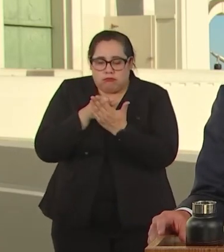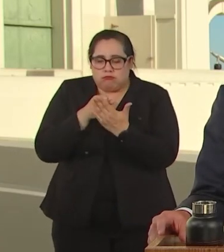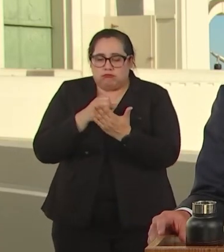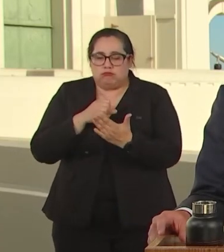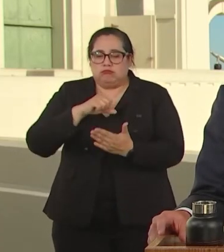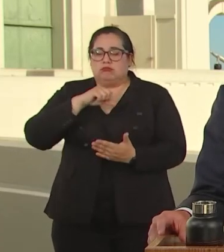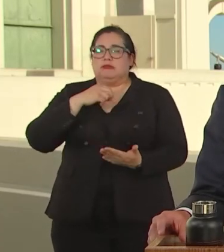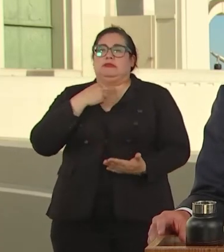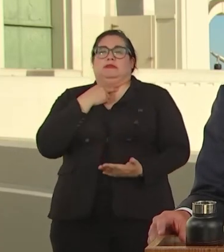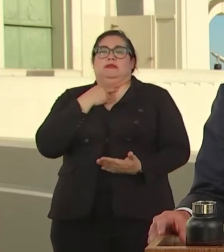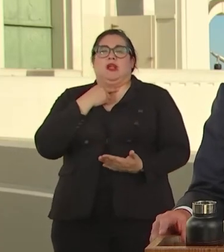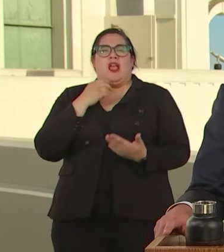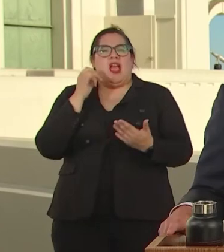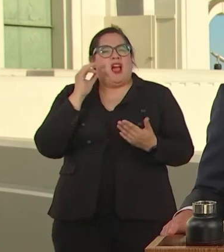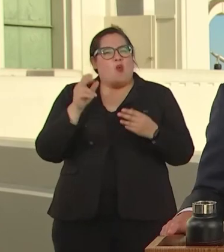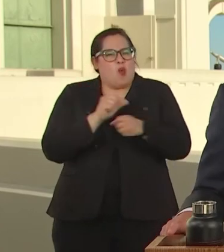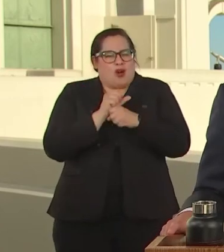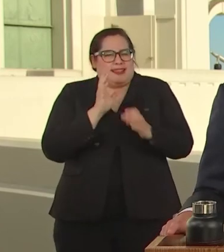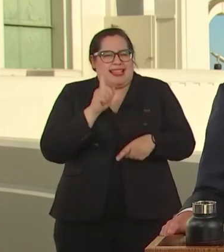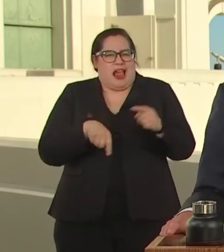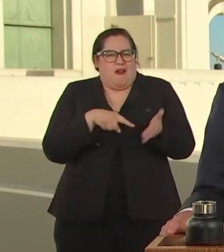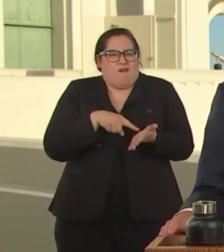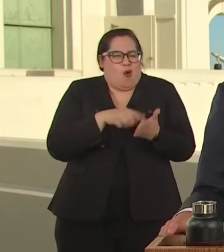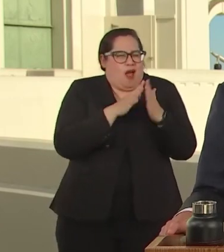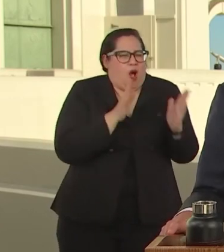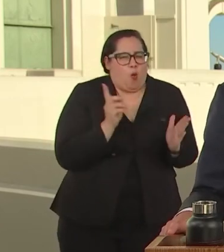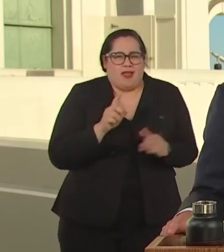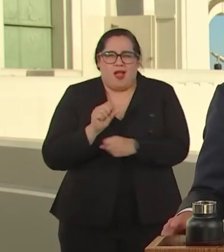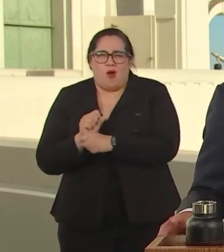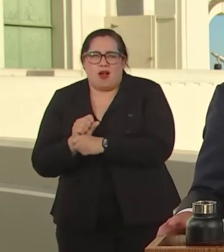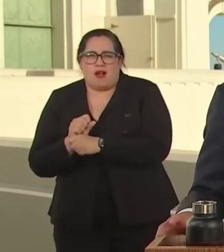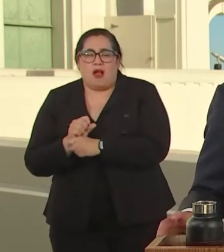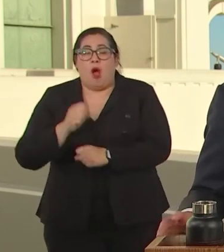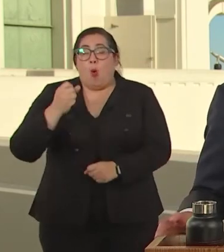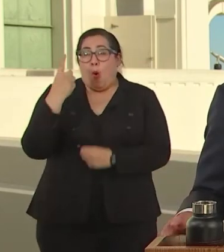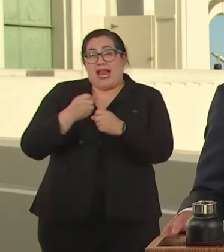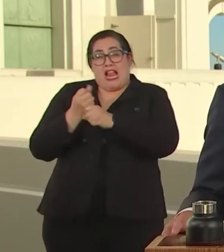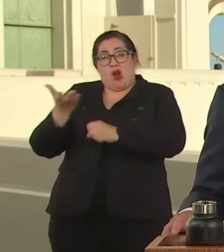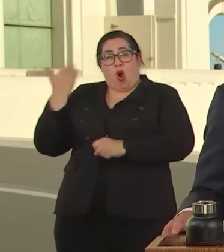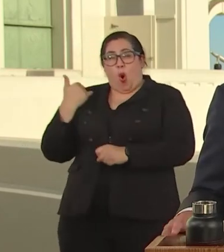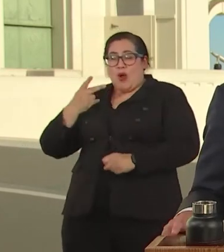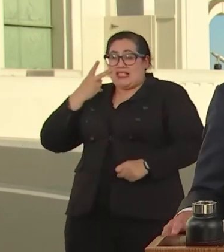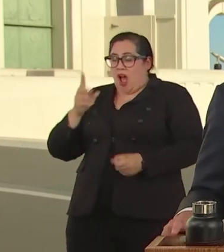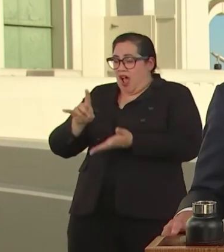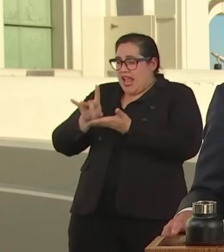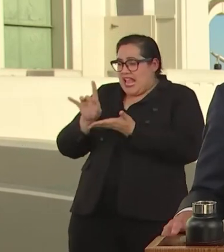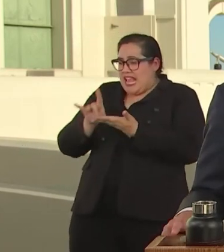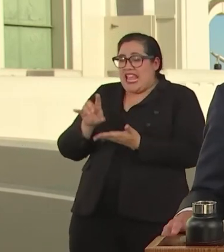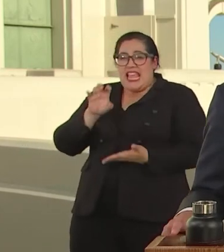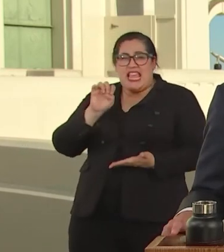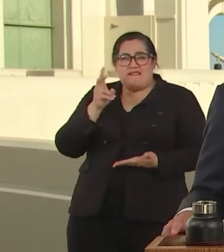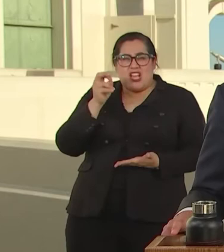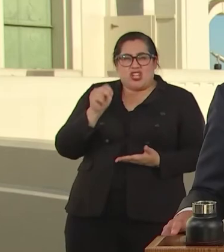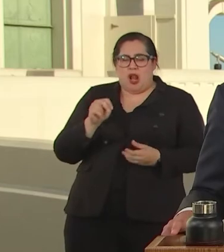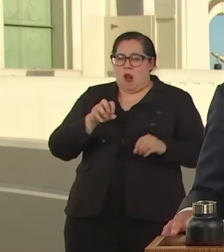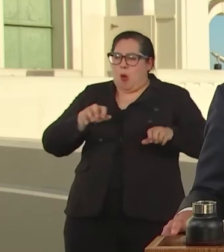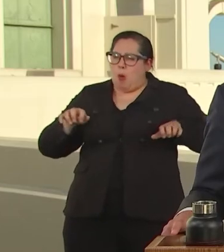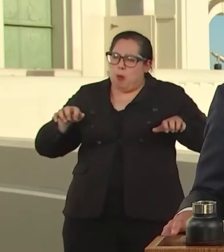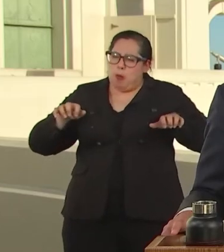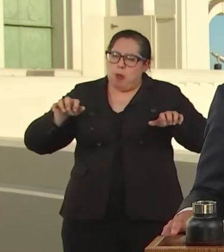ON-RAMPS DON'T TURN INTO DEAD ENDS. WHILE OTHERS DEBATED, WE TOOK